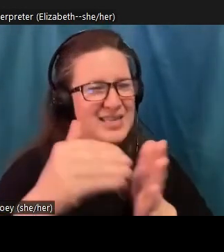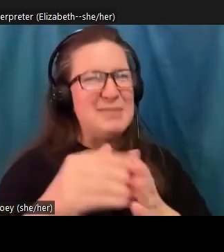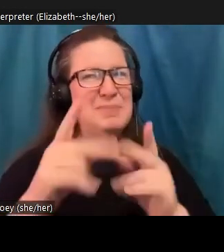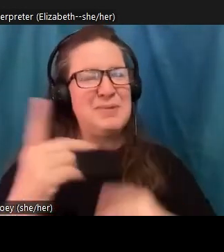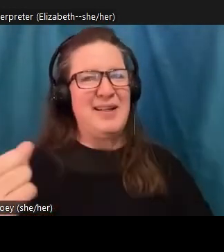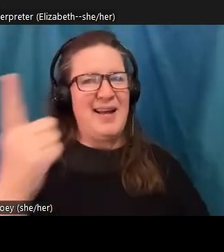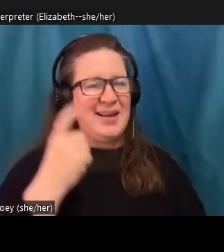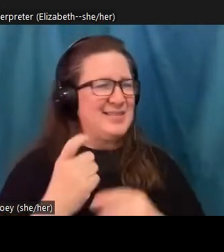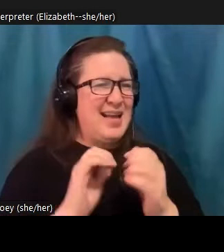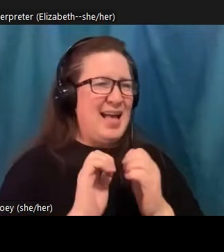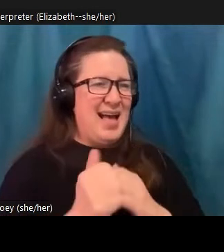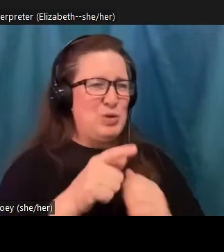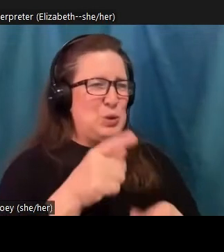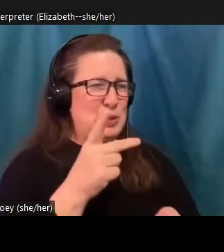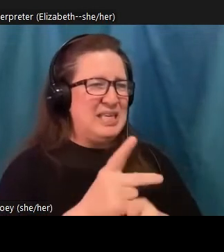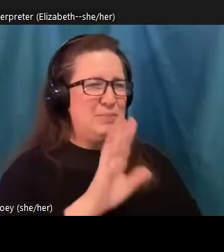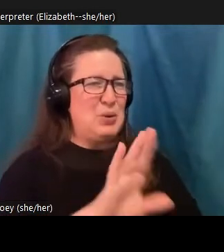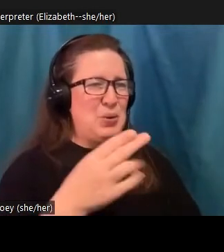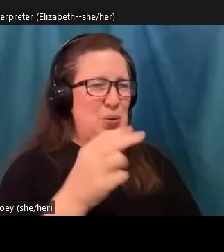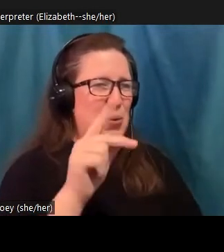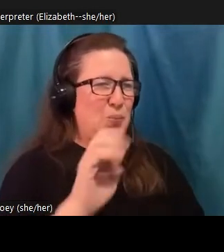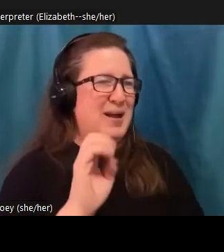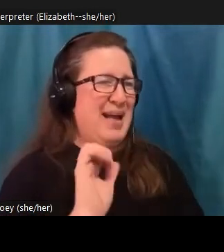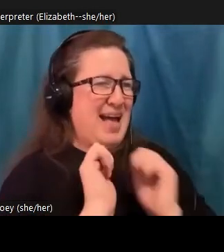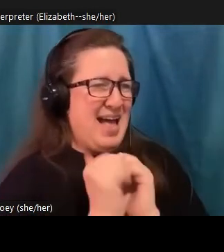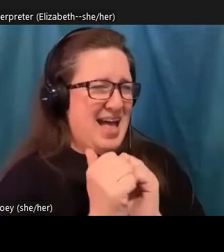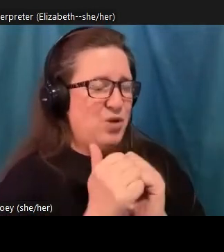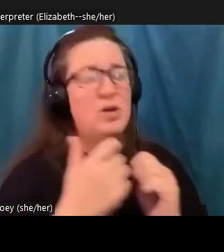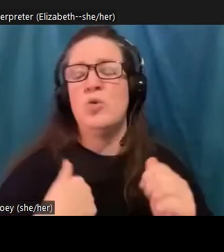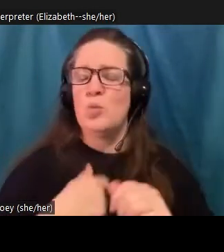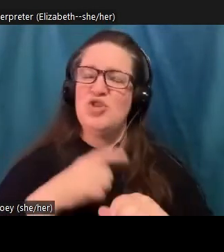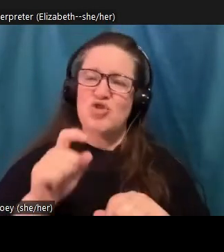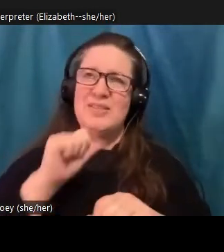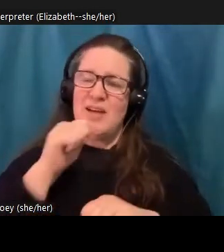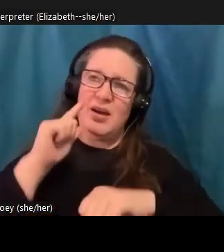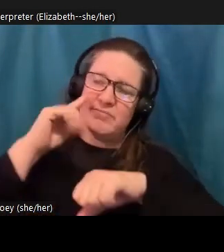I'll just give it away right now, is that, you know, we shouldn't get fixated on cultivating hope. Hope is what